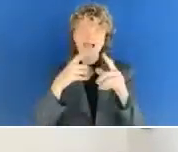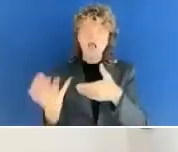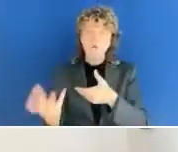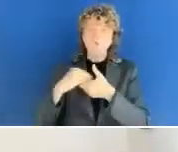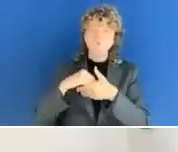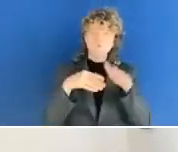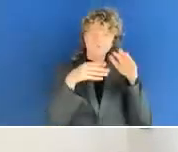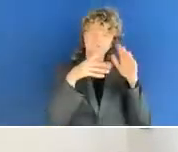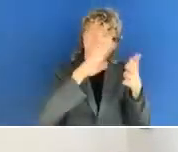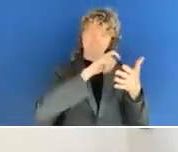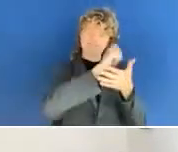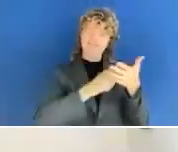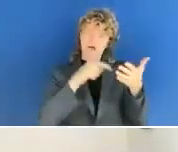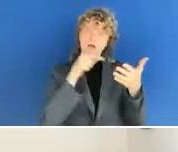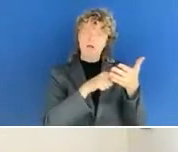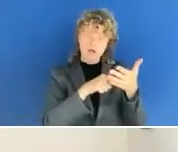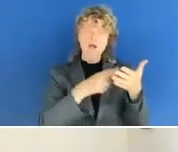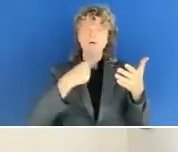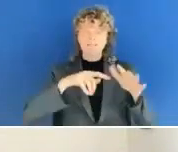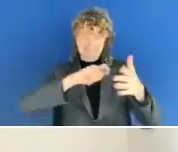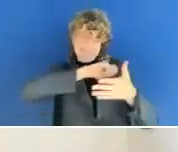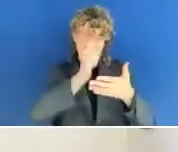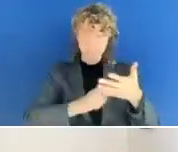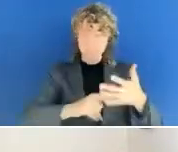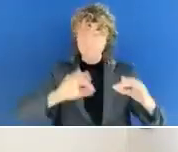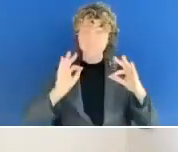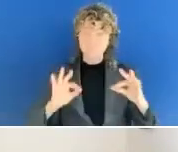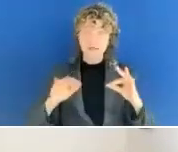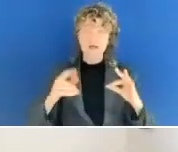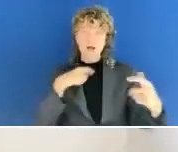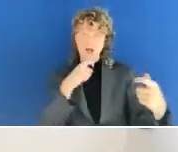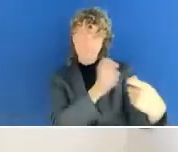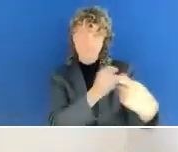there will be increased demand for those skilled service providers that have that experience